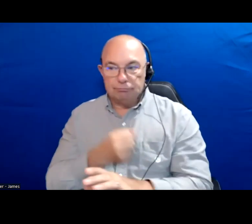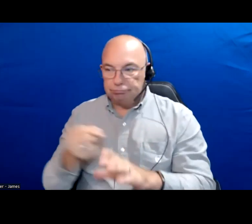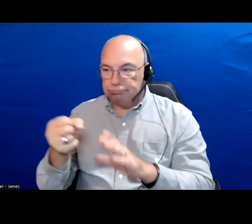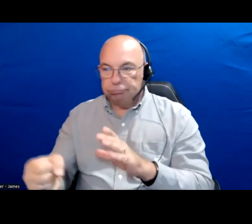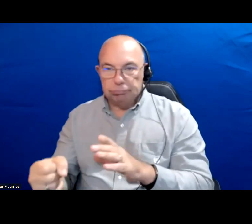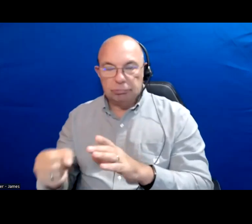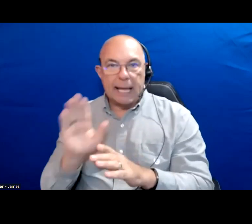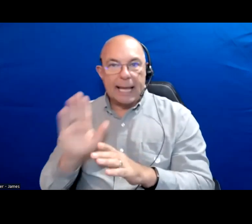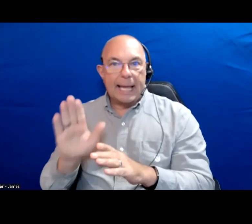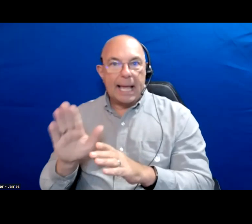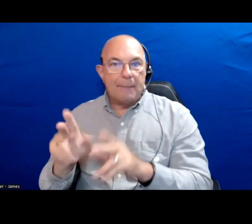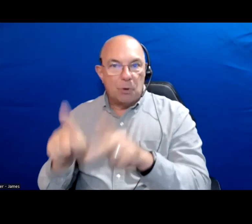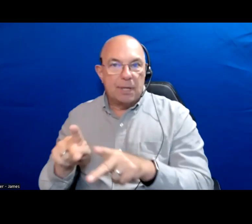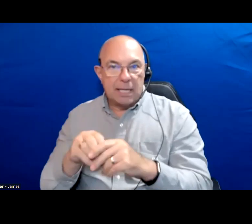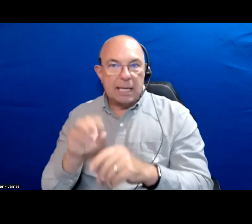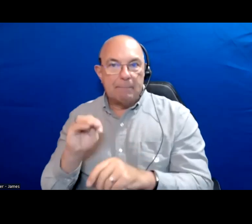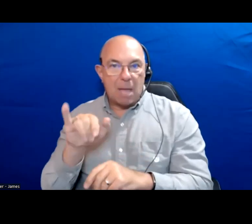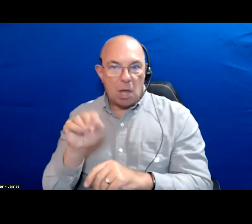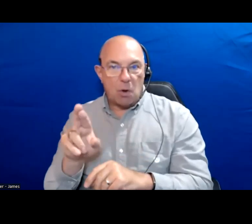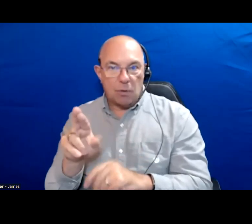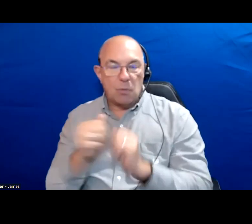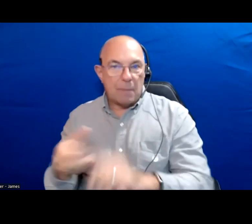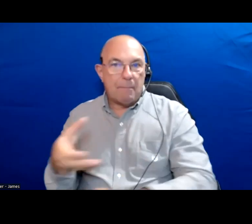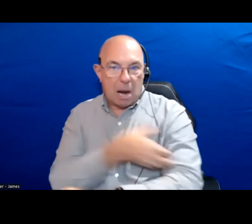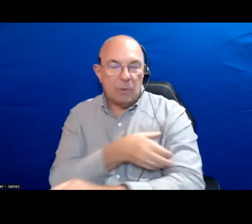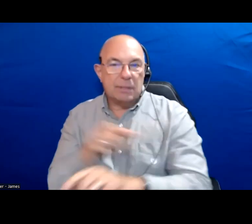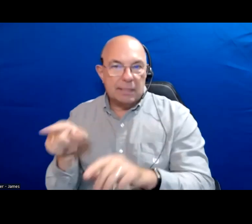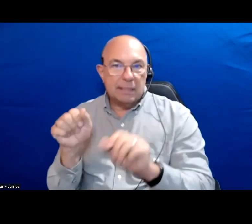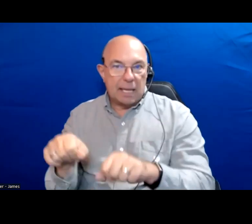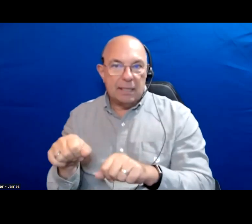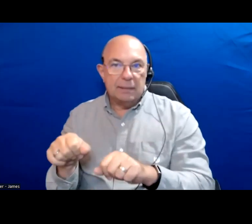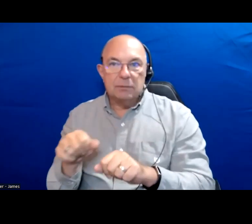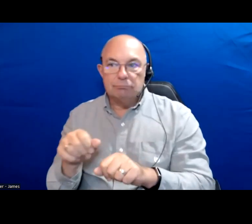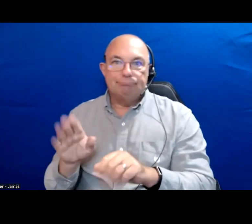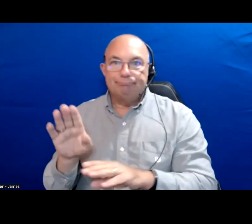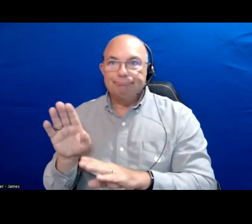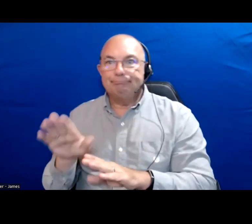his person in that seat with the powers to do his bidding here in the city of Toronto.